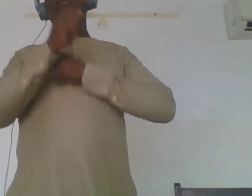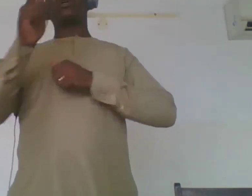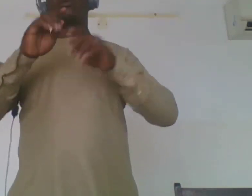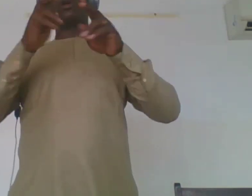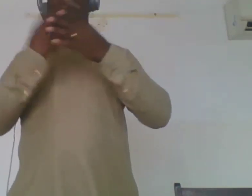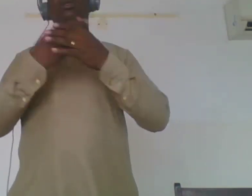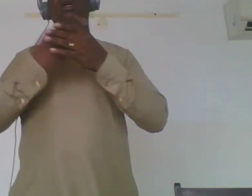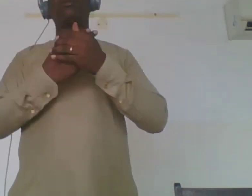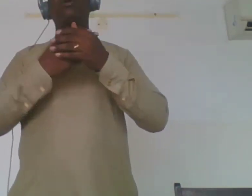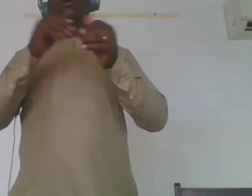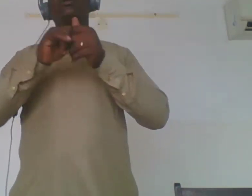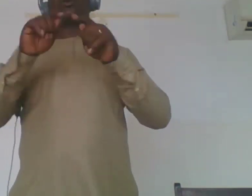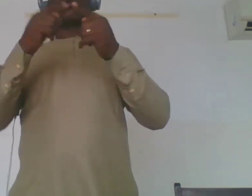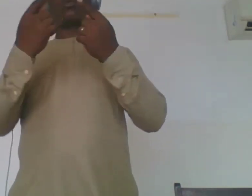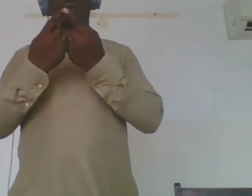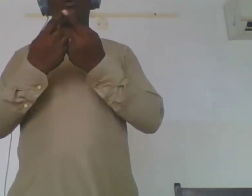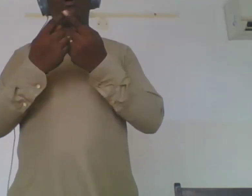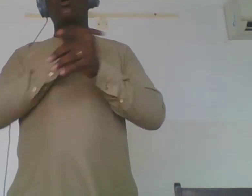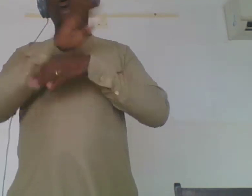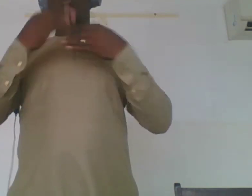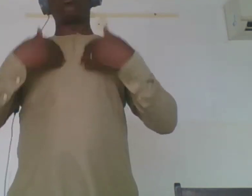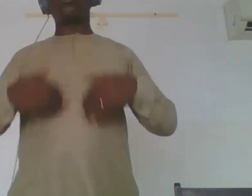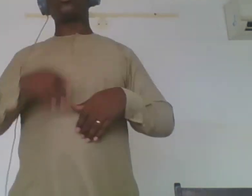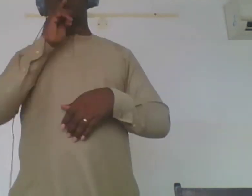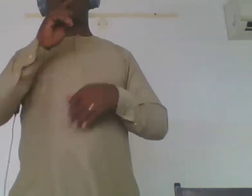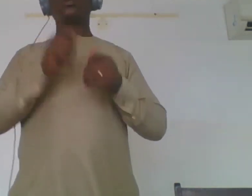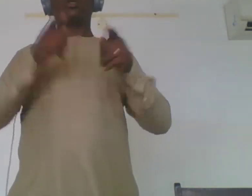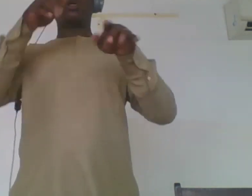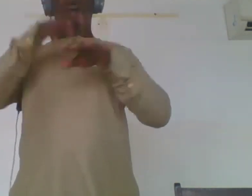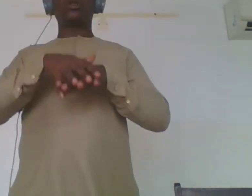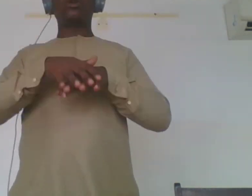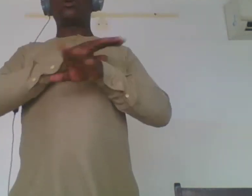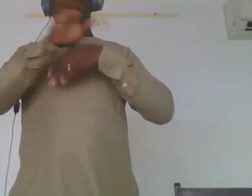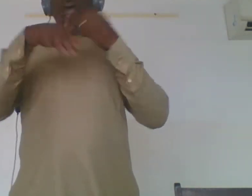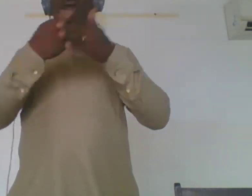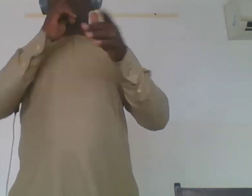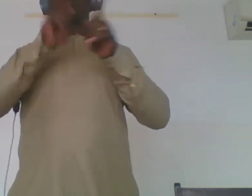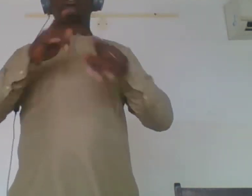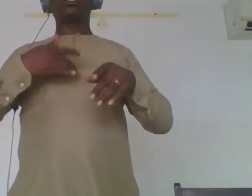able to achieve their goals according to their physical and intellectual